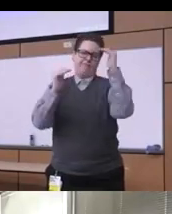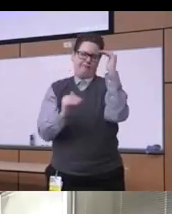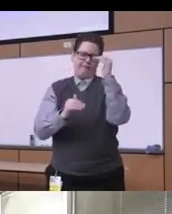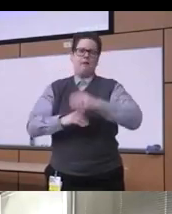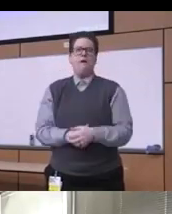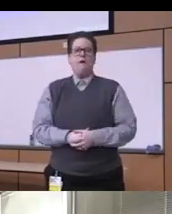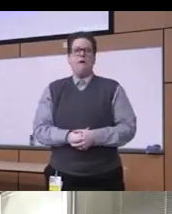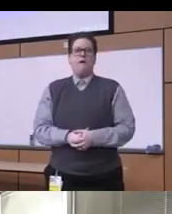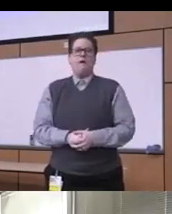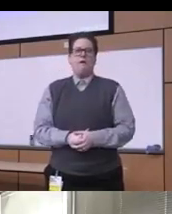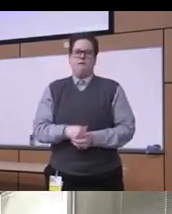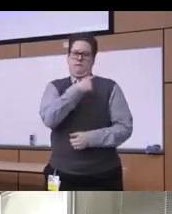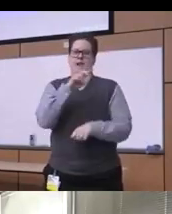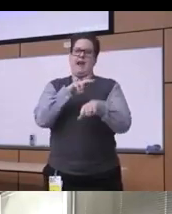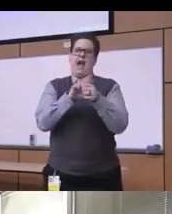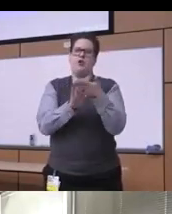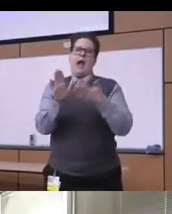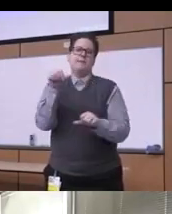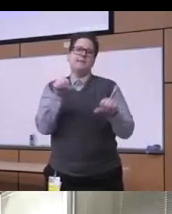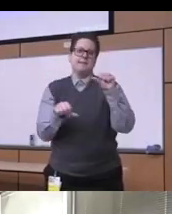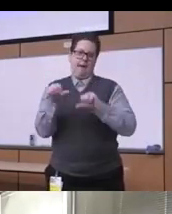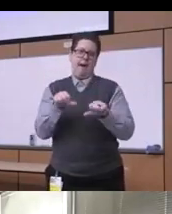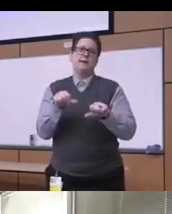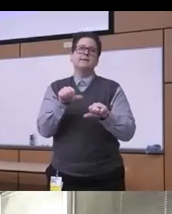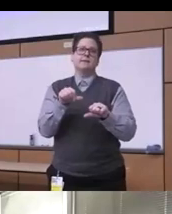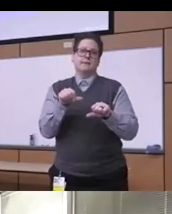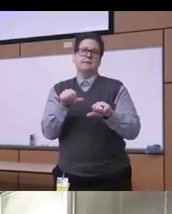really defined by the national academies of science engineering and medicine and as you